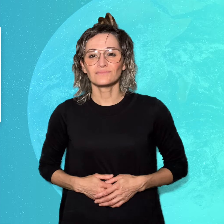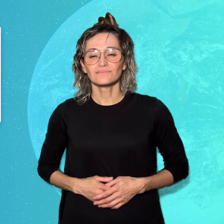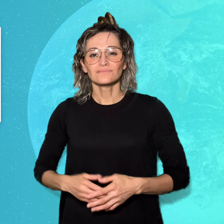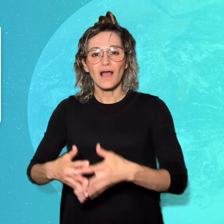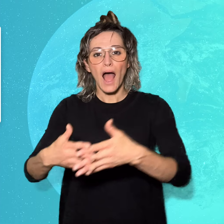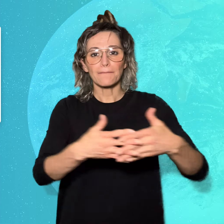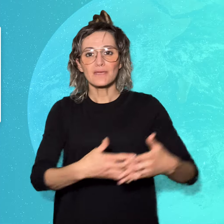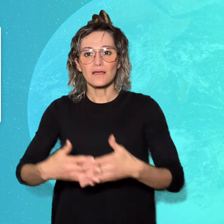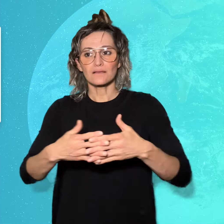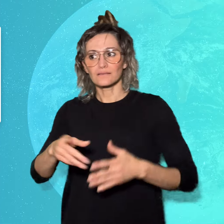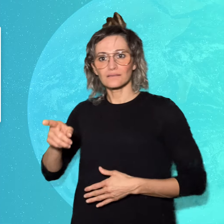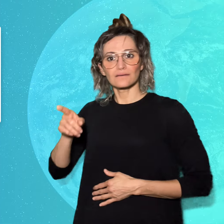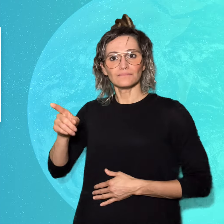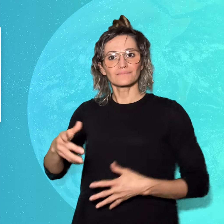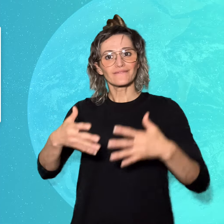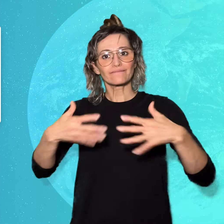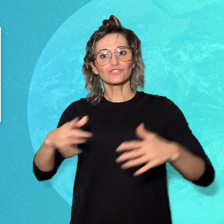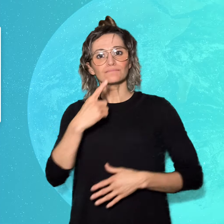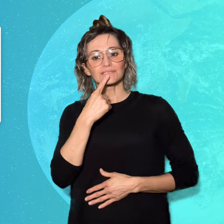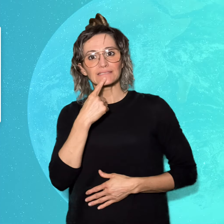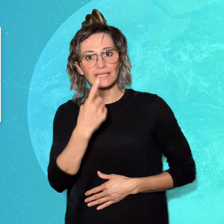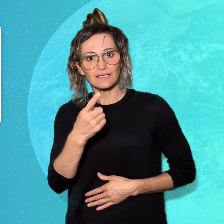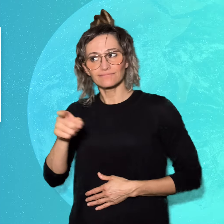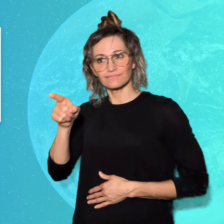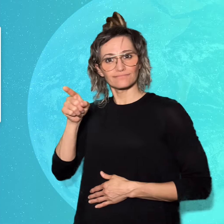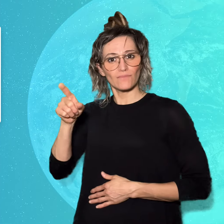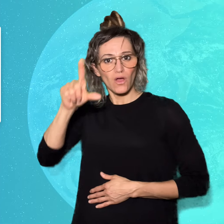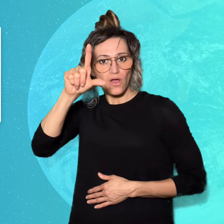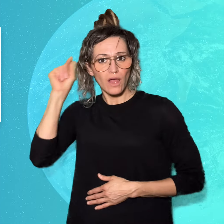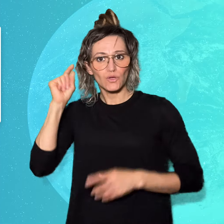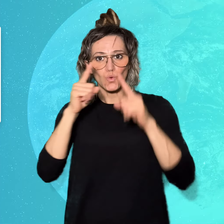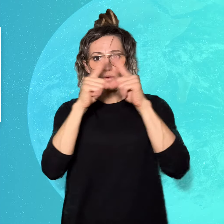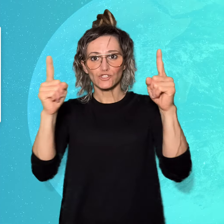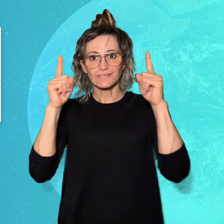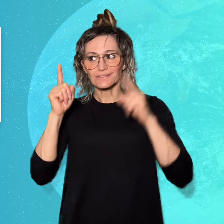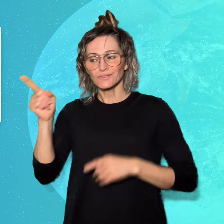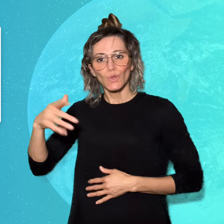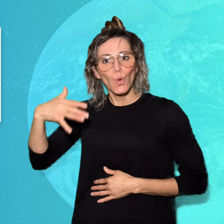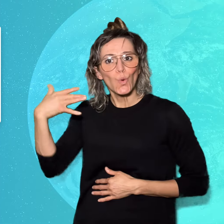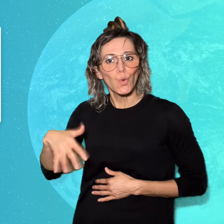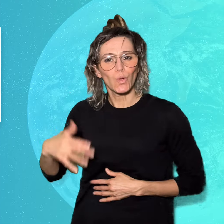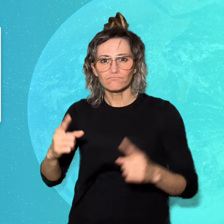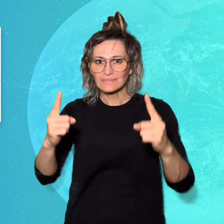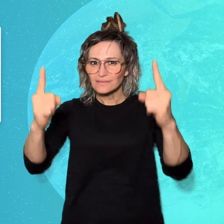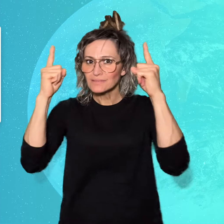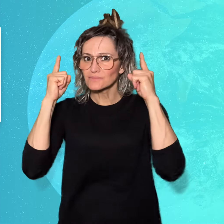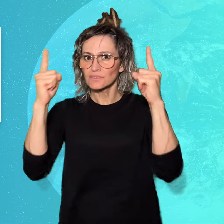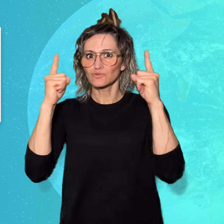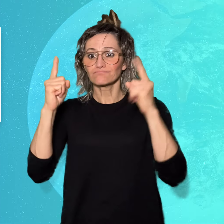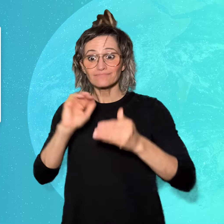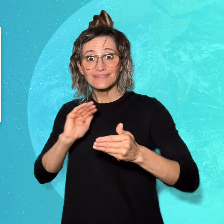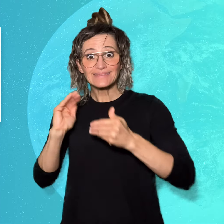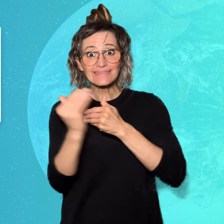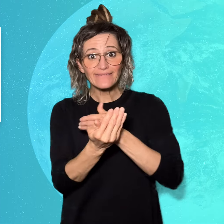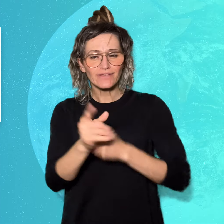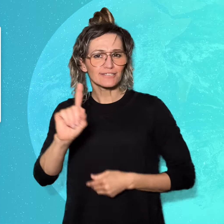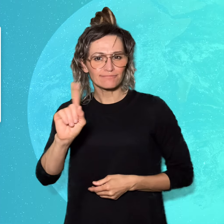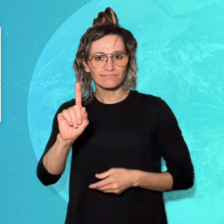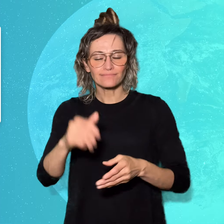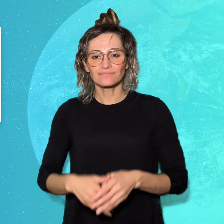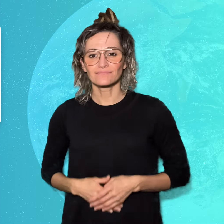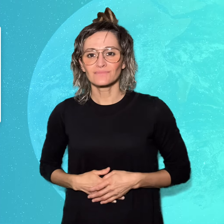Gallaudet University named most dangerous